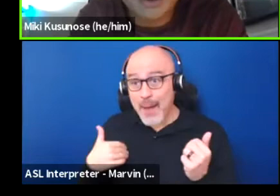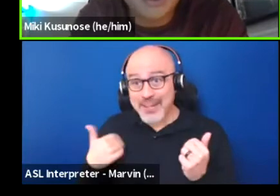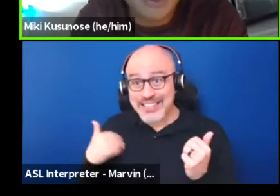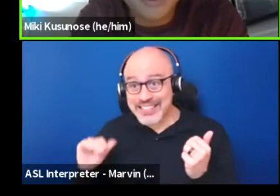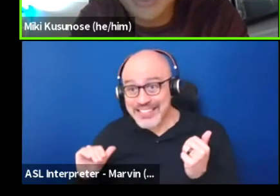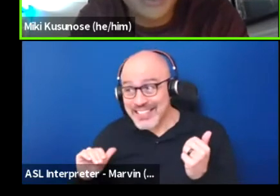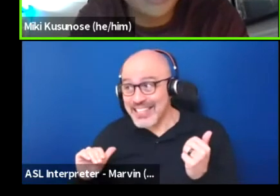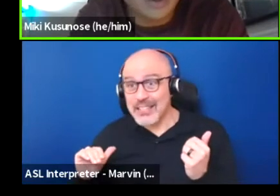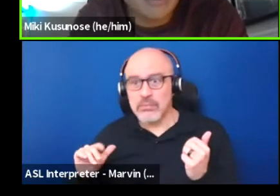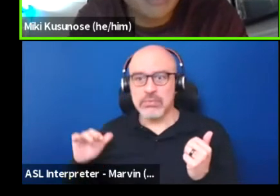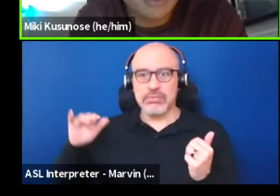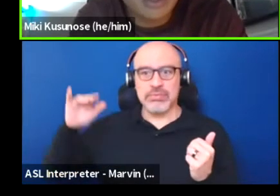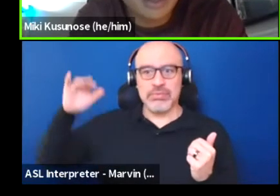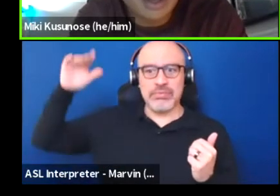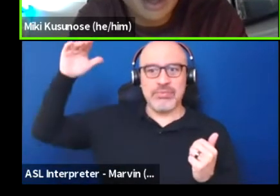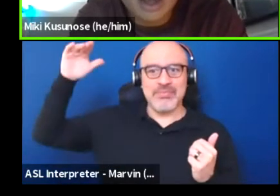We're going to carry throughout our entire lives.